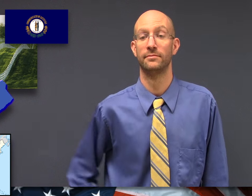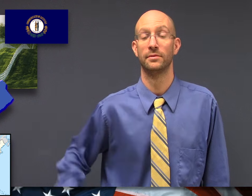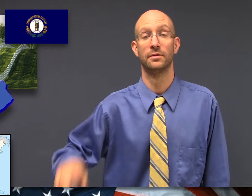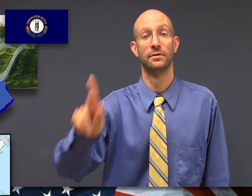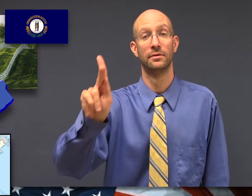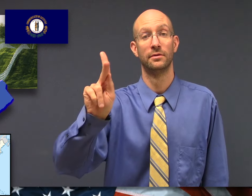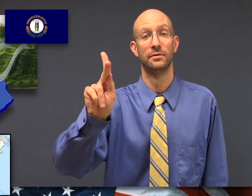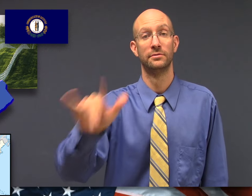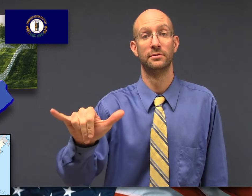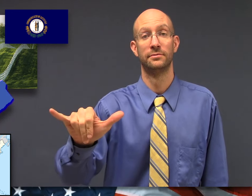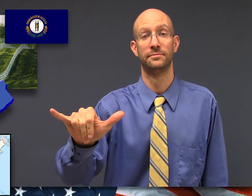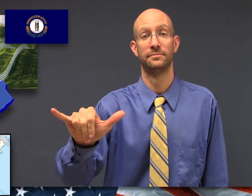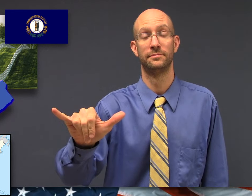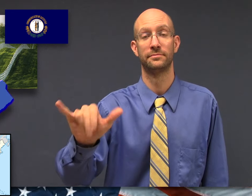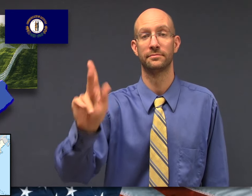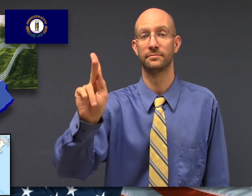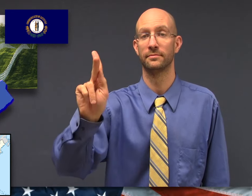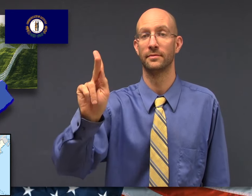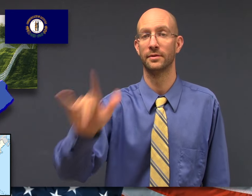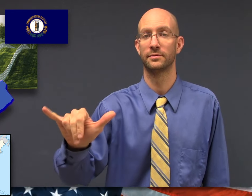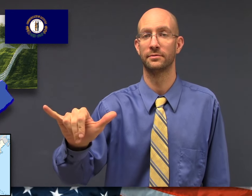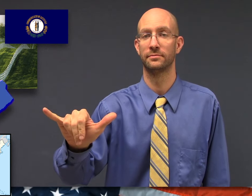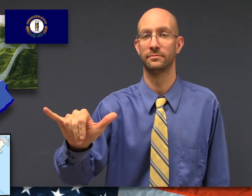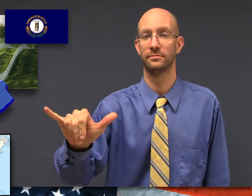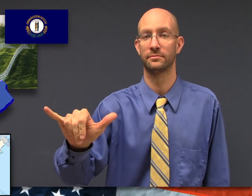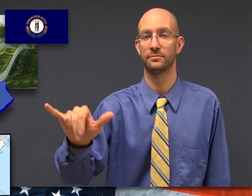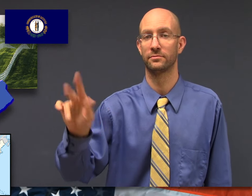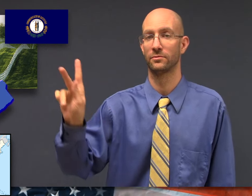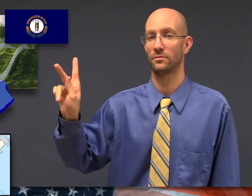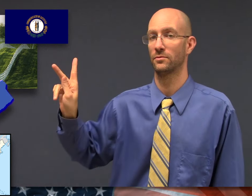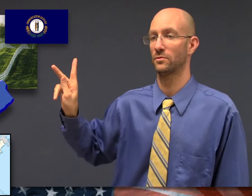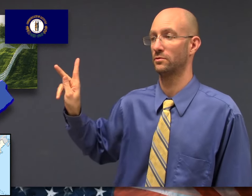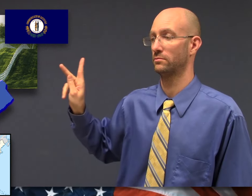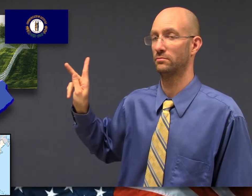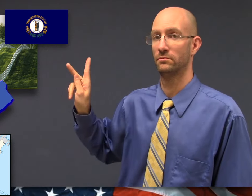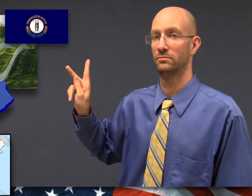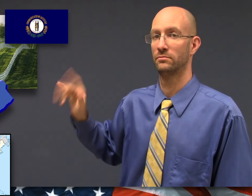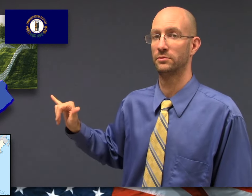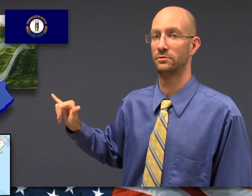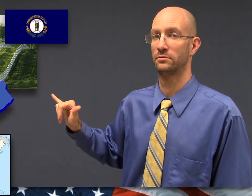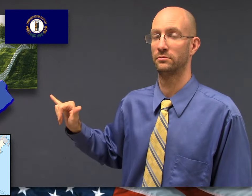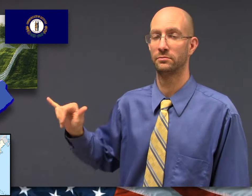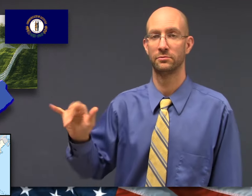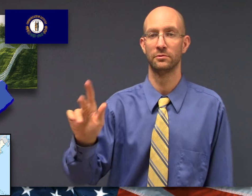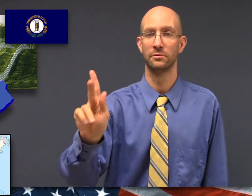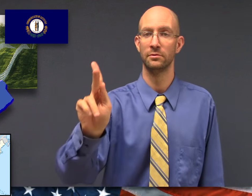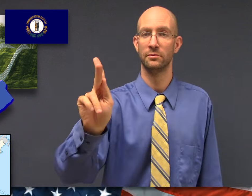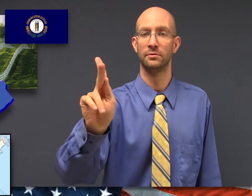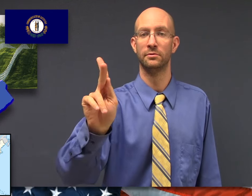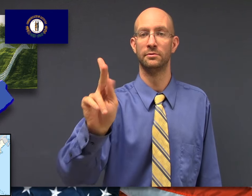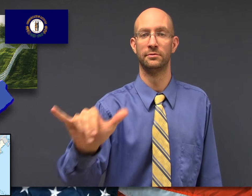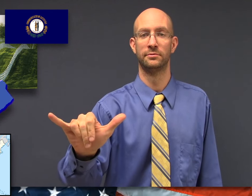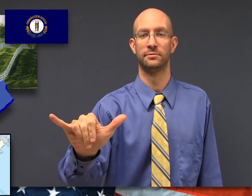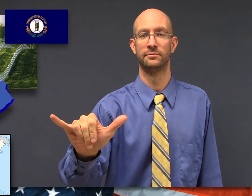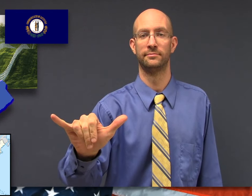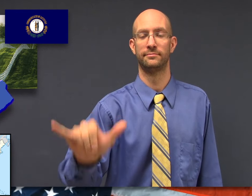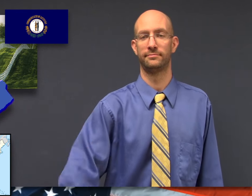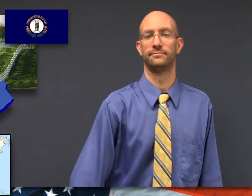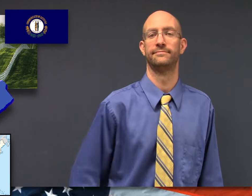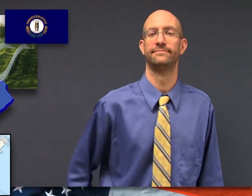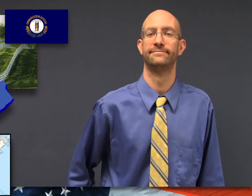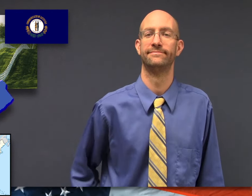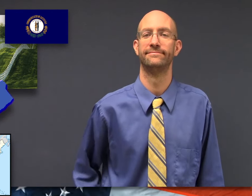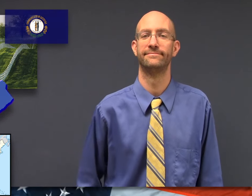fs-KY